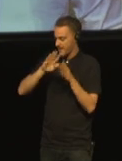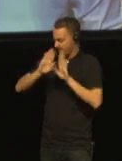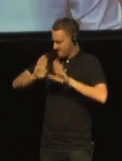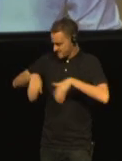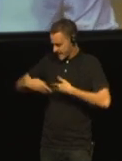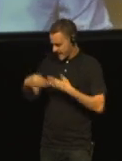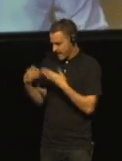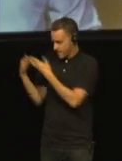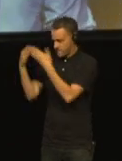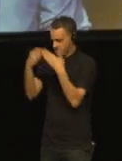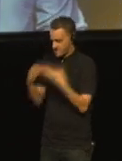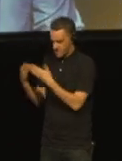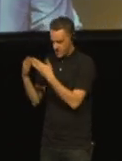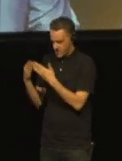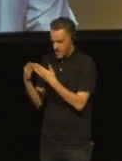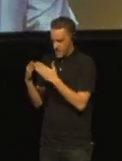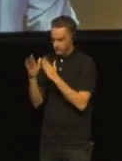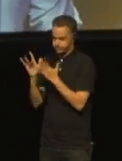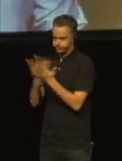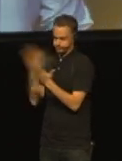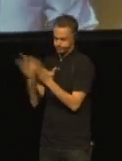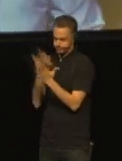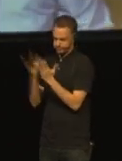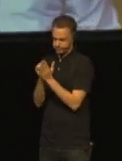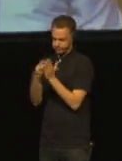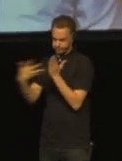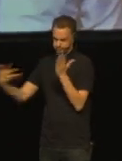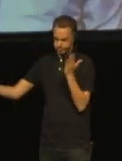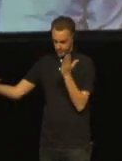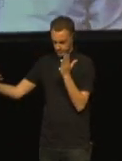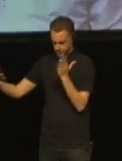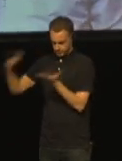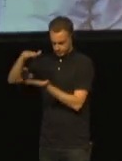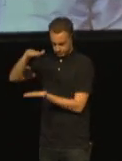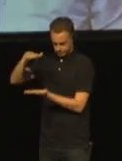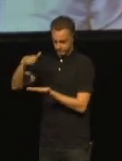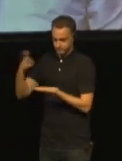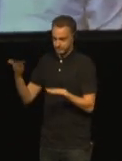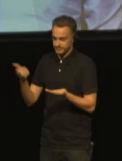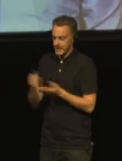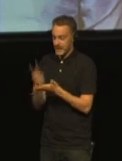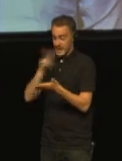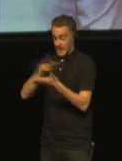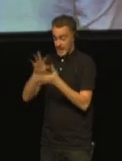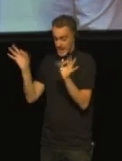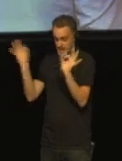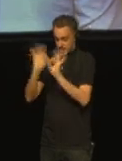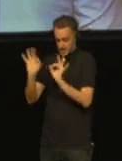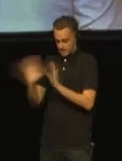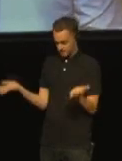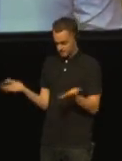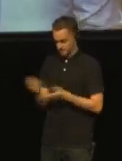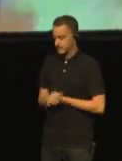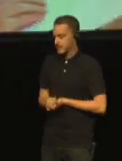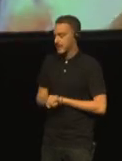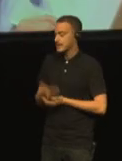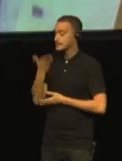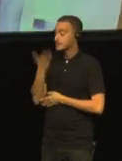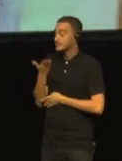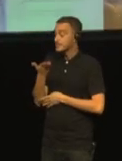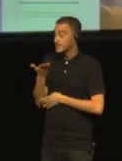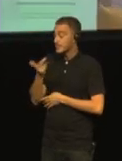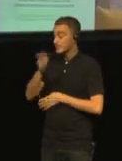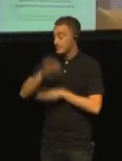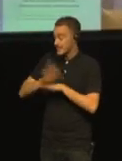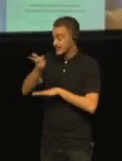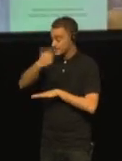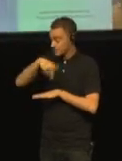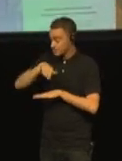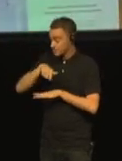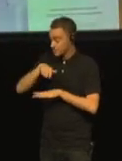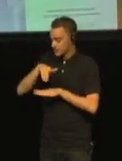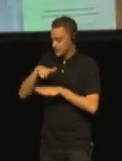So, we thought it was a very important point for us that the finished product, this, should be